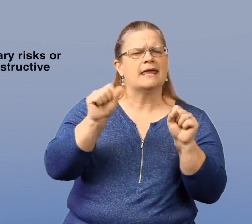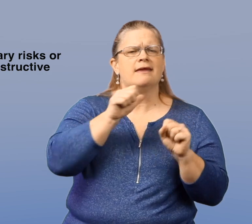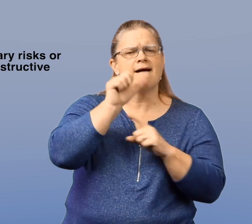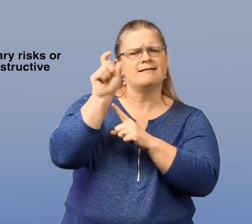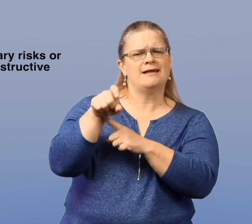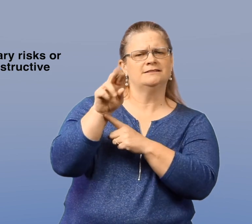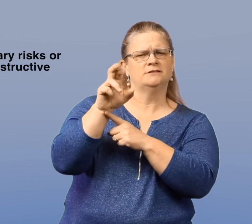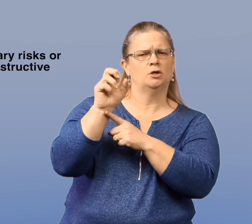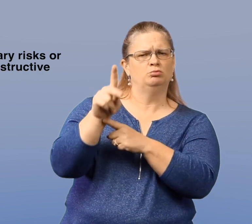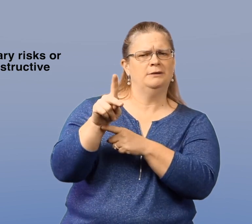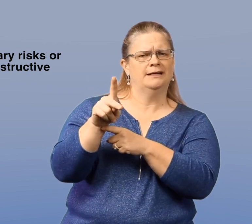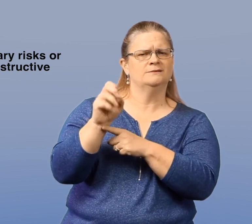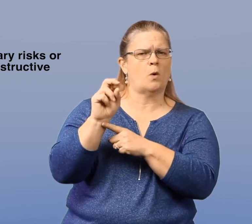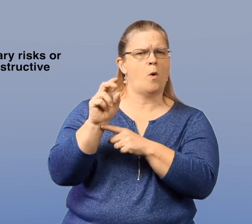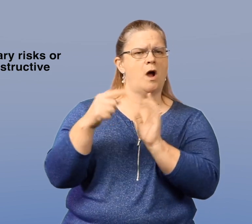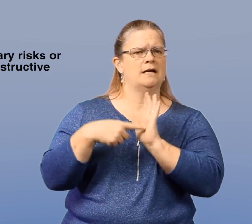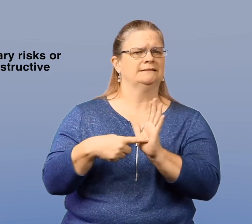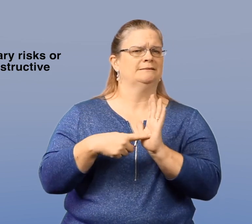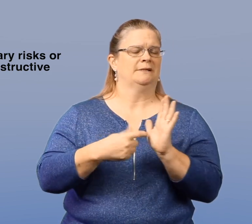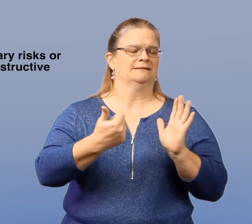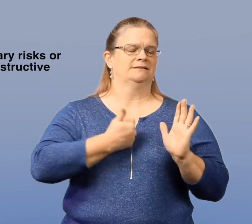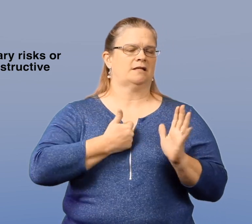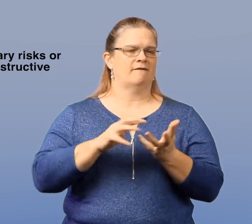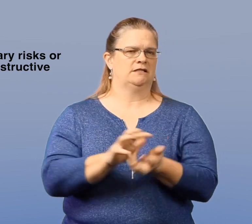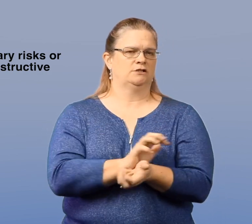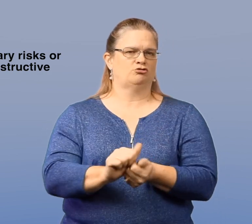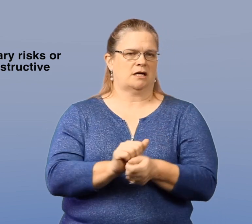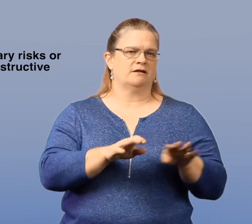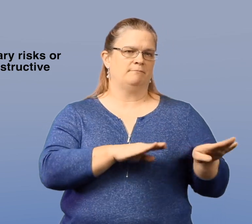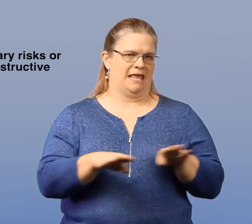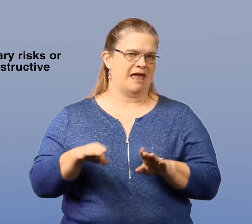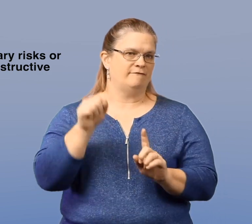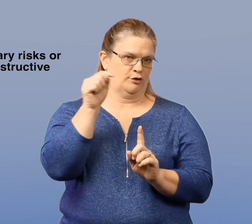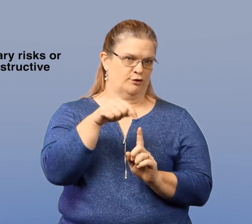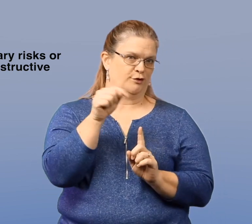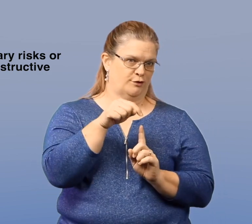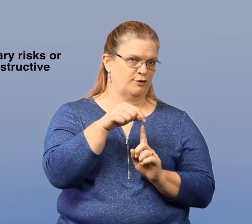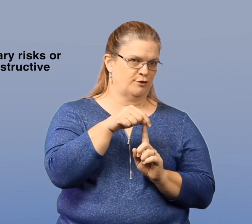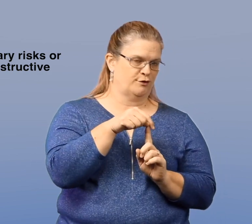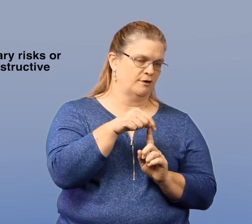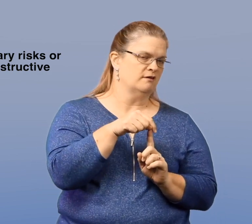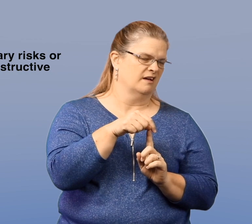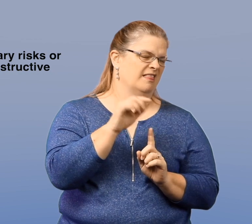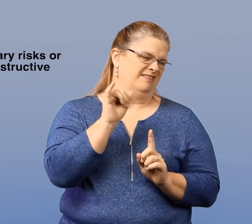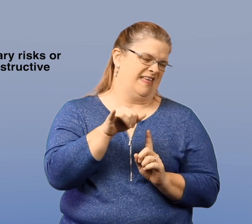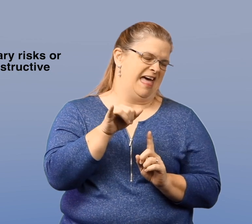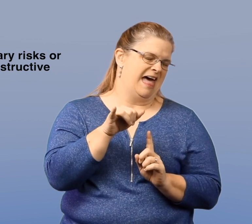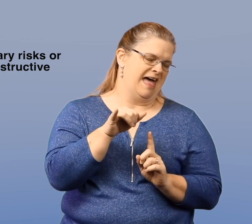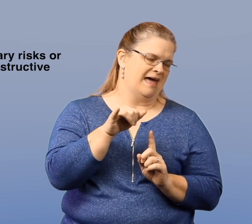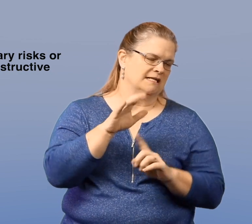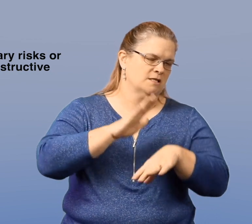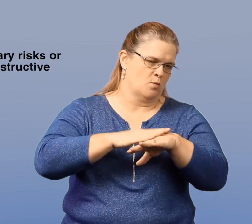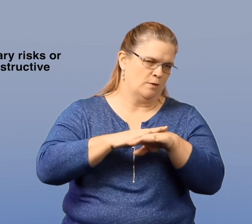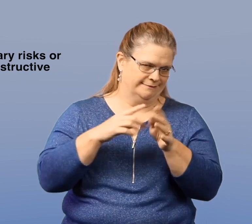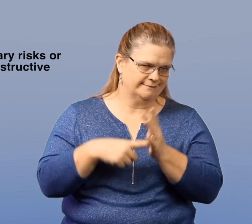Also taking unnecessary risks or exhibiting self-destructive behaviors is another